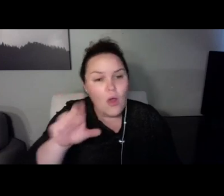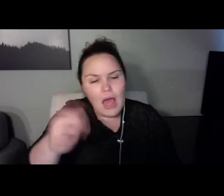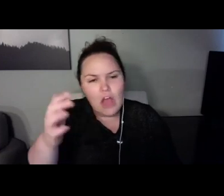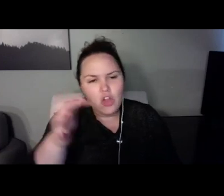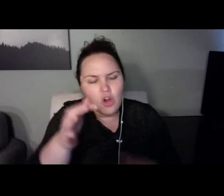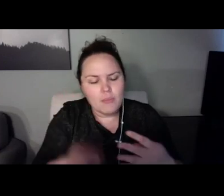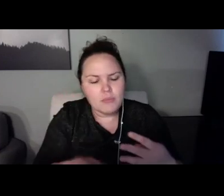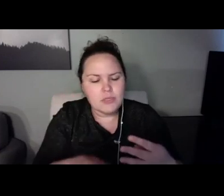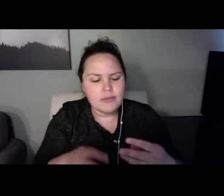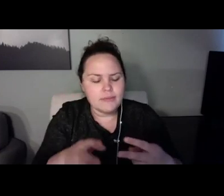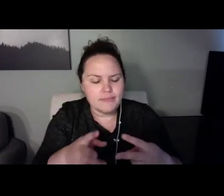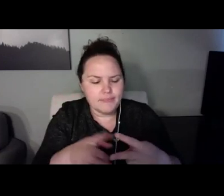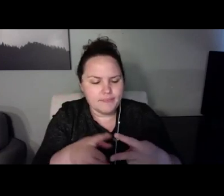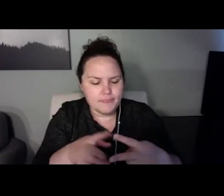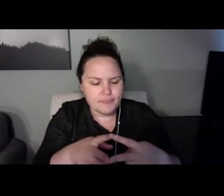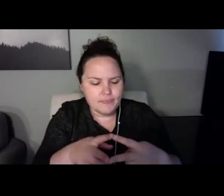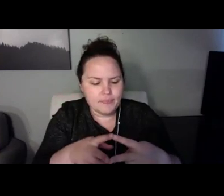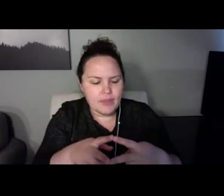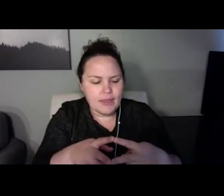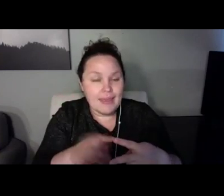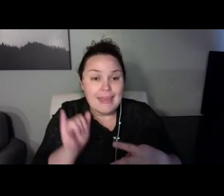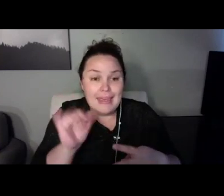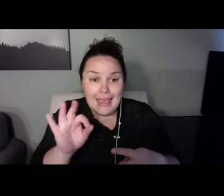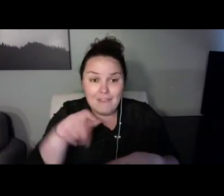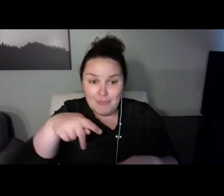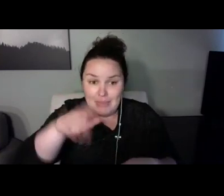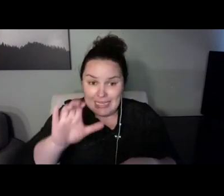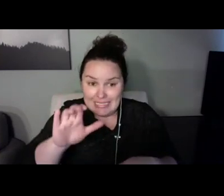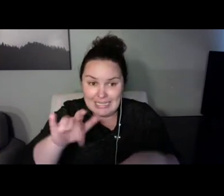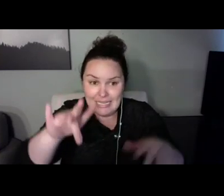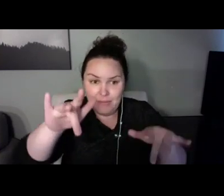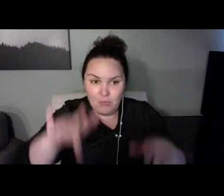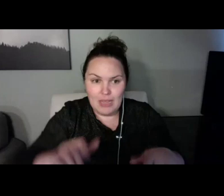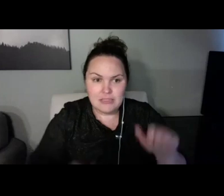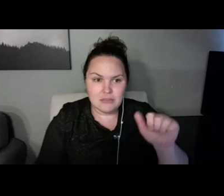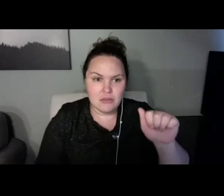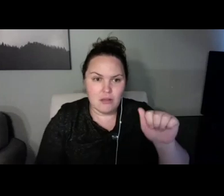Tyler always leads that tractor ride and you better have a tractor here do it with.